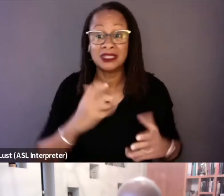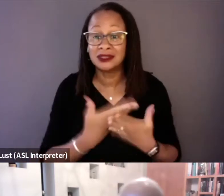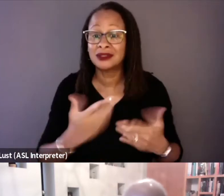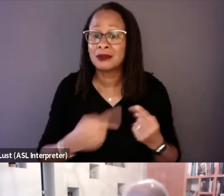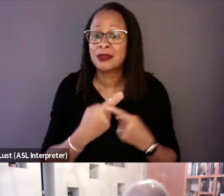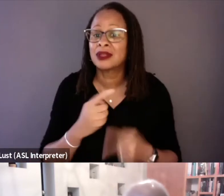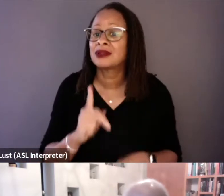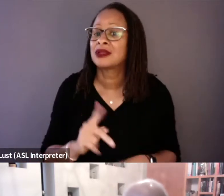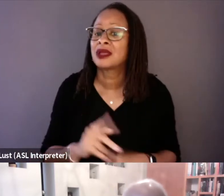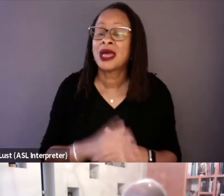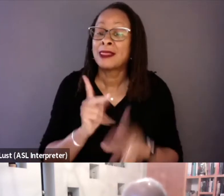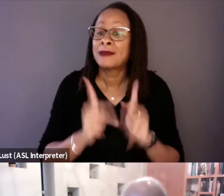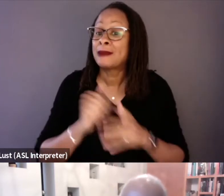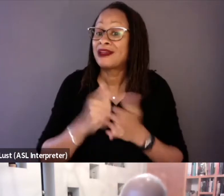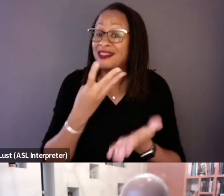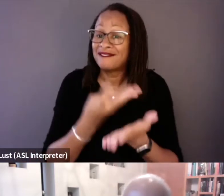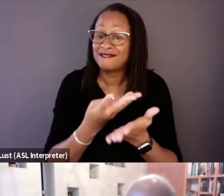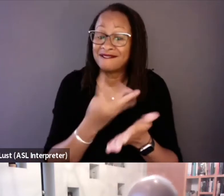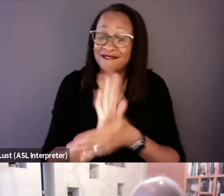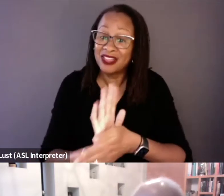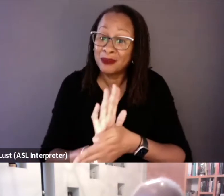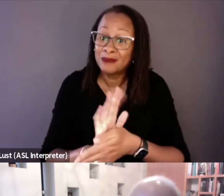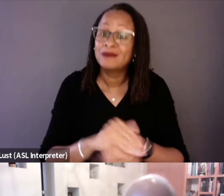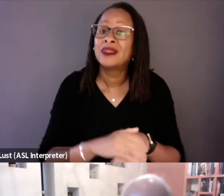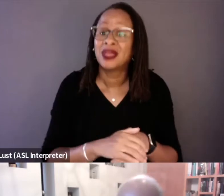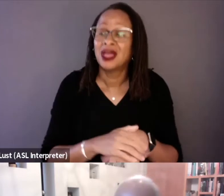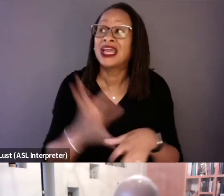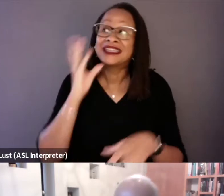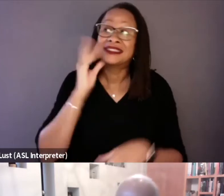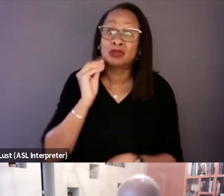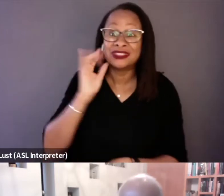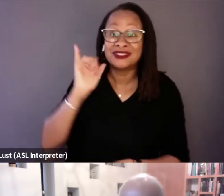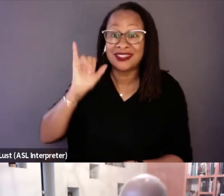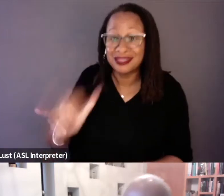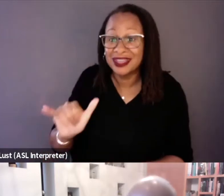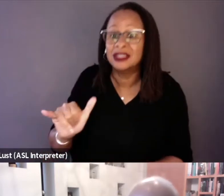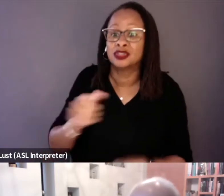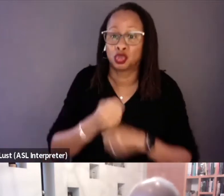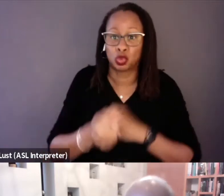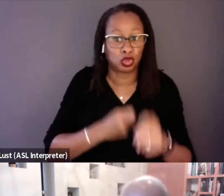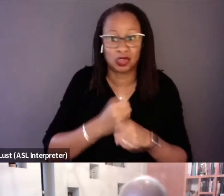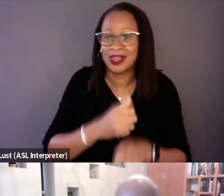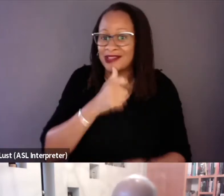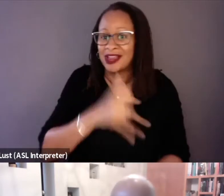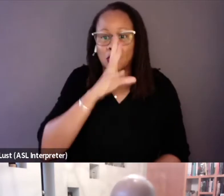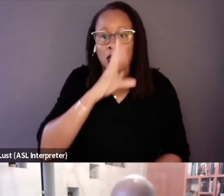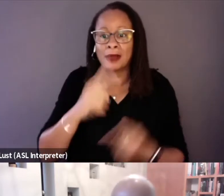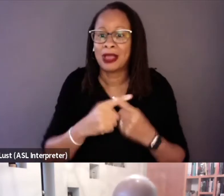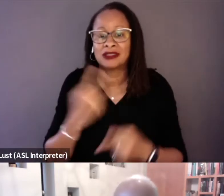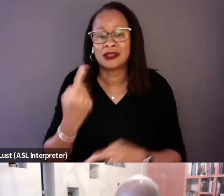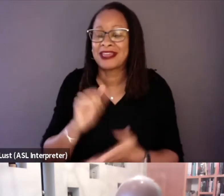in the film were subjected to that torture. They're not talking about something that they heard.